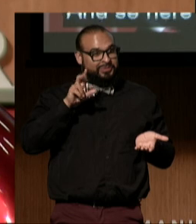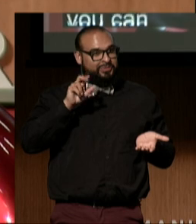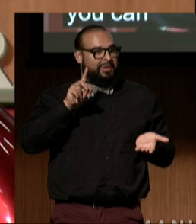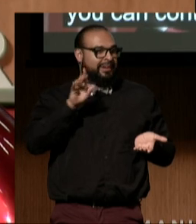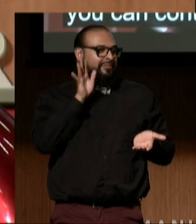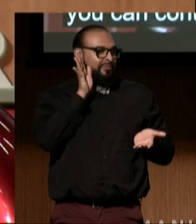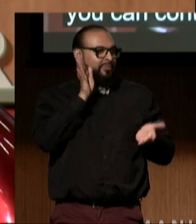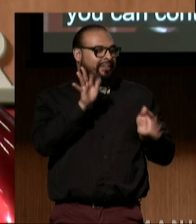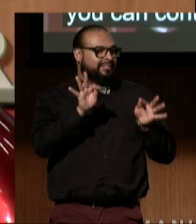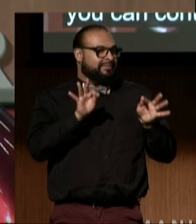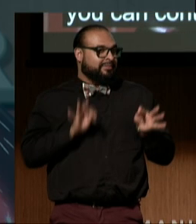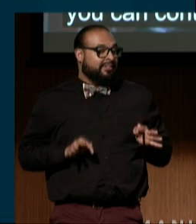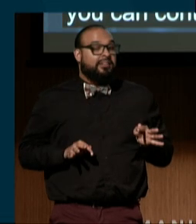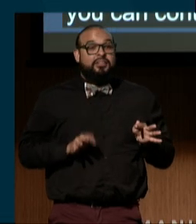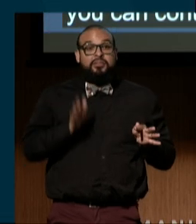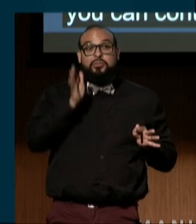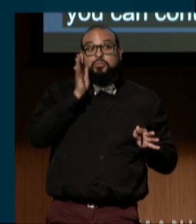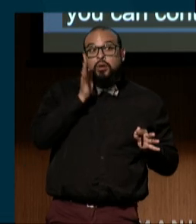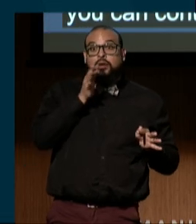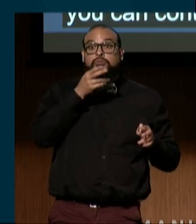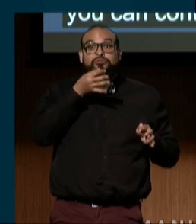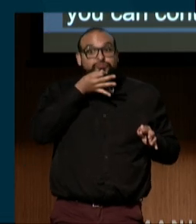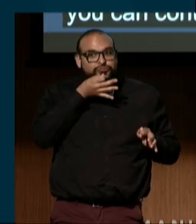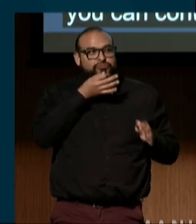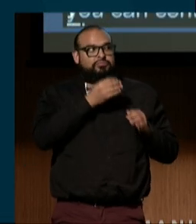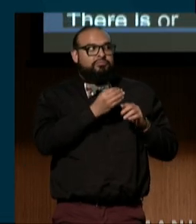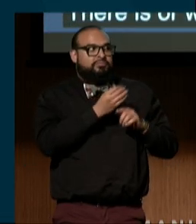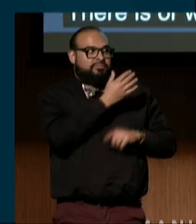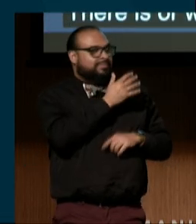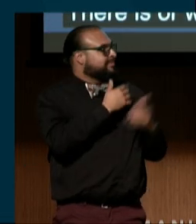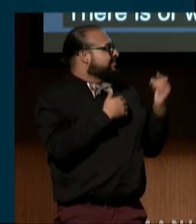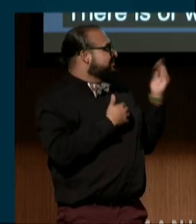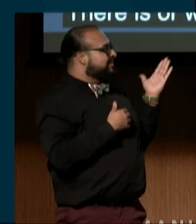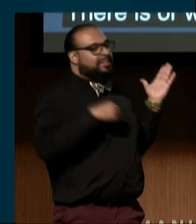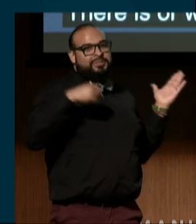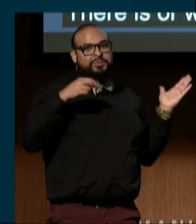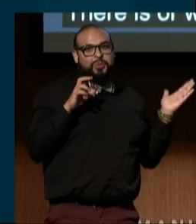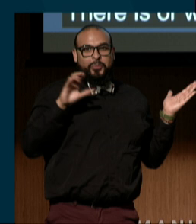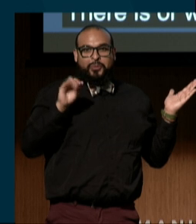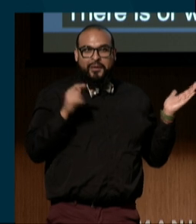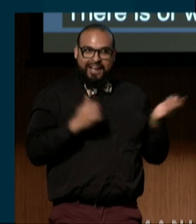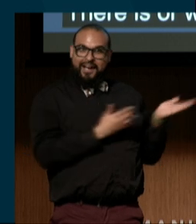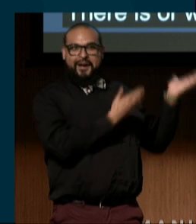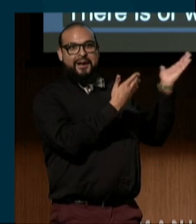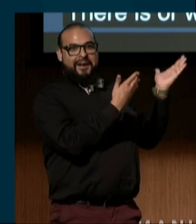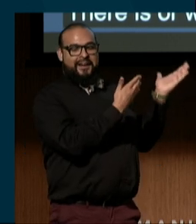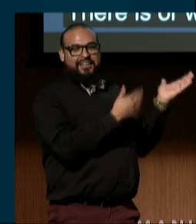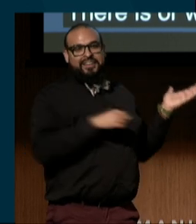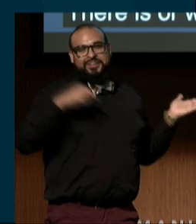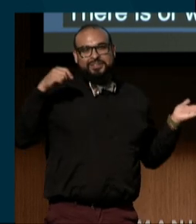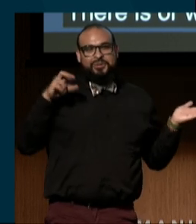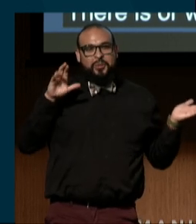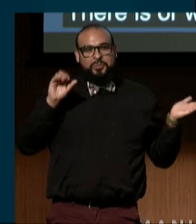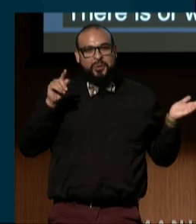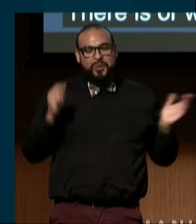There is, or will be very shortly, a QR code, look at that, a QR code on the screen.